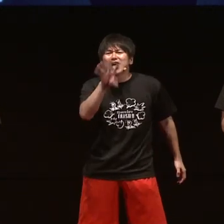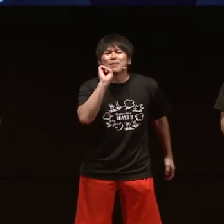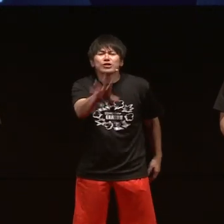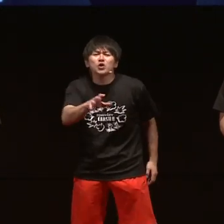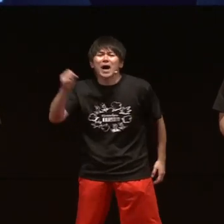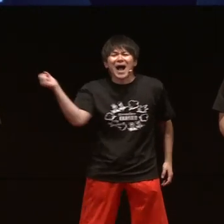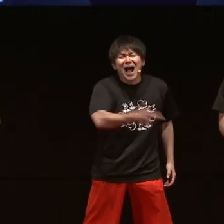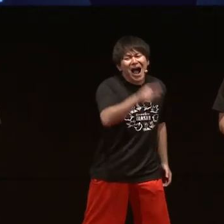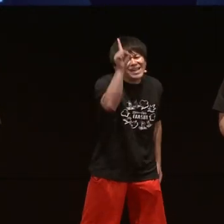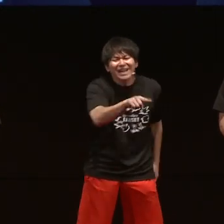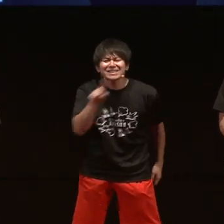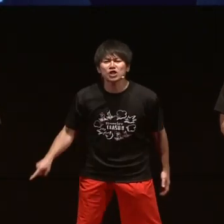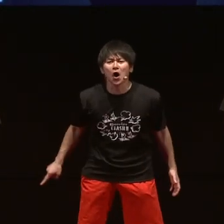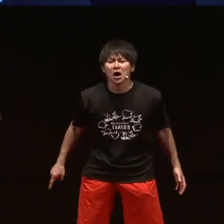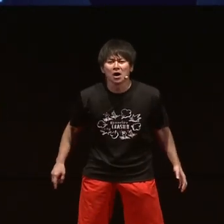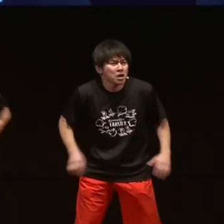When people speak really fast!